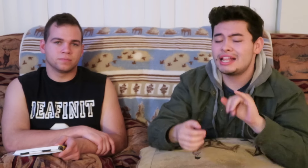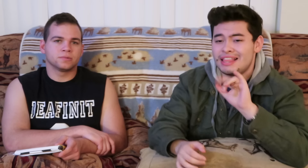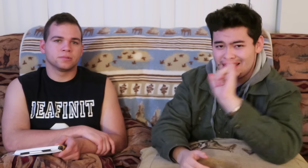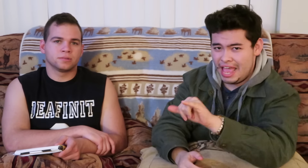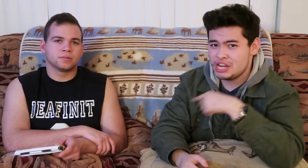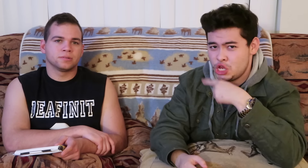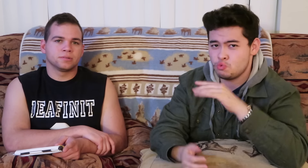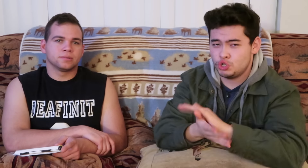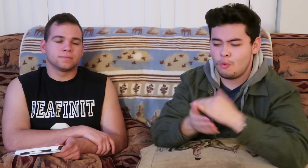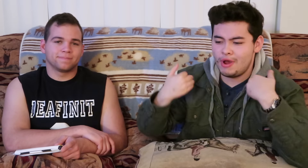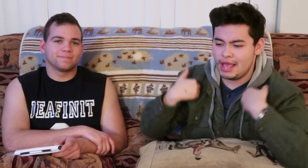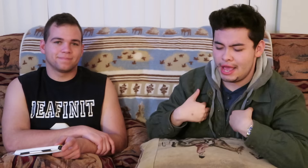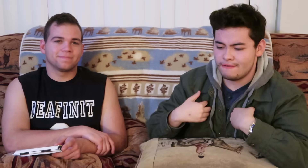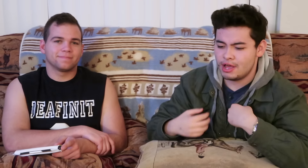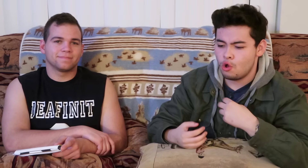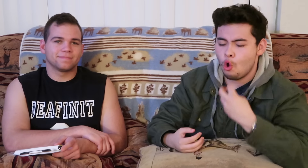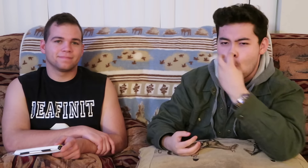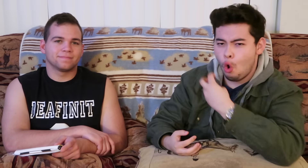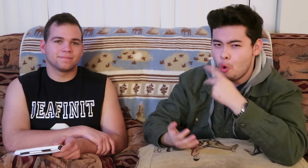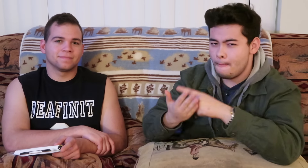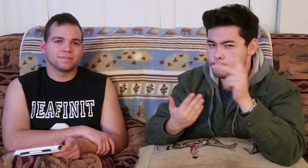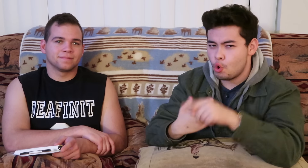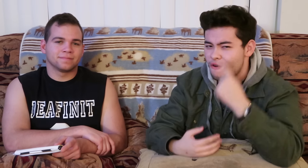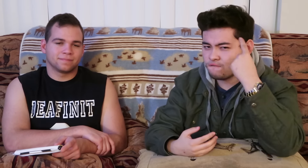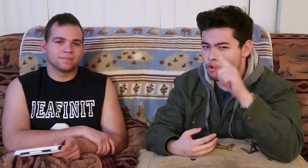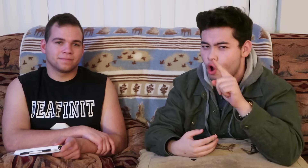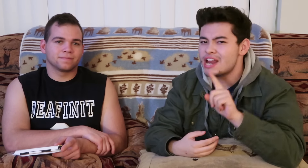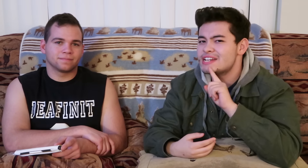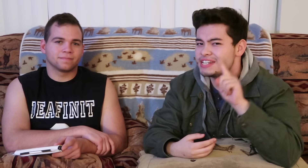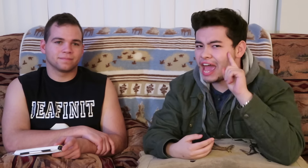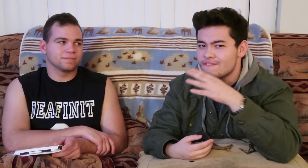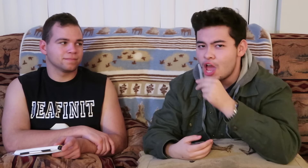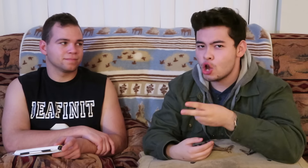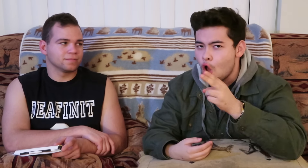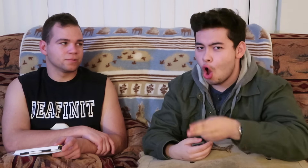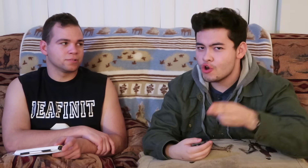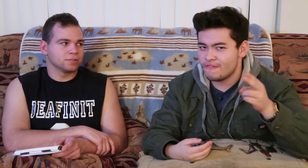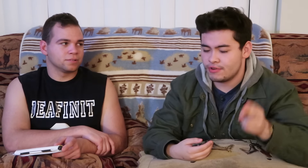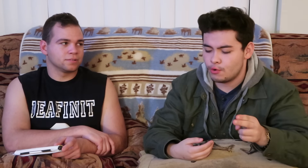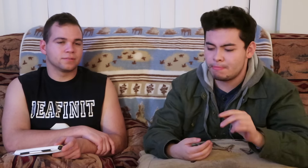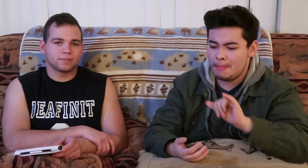that hearing school had an oral program for deaf and hard of hearing